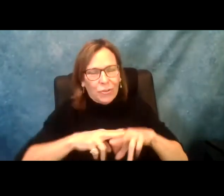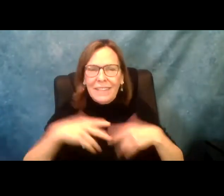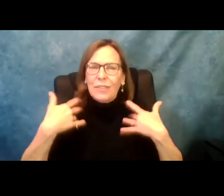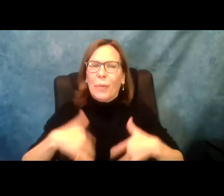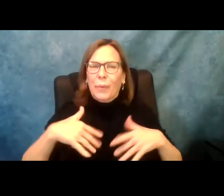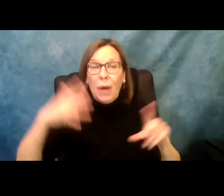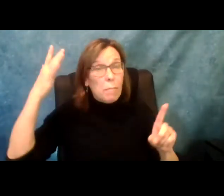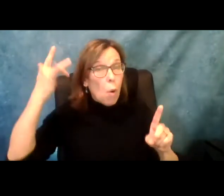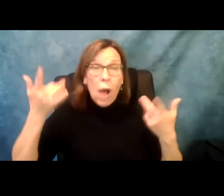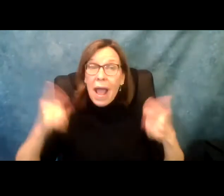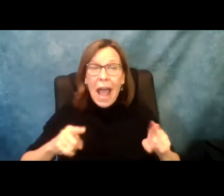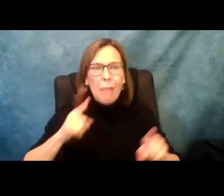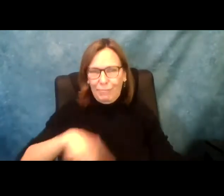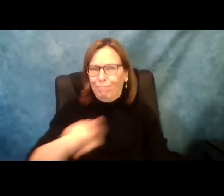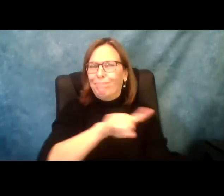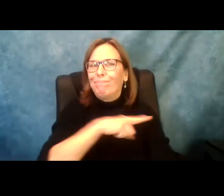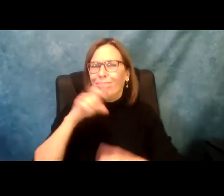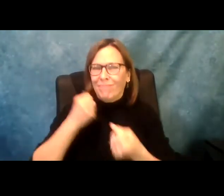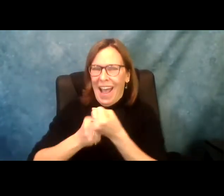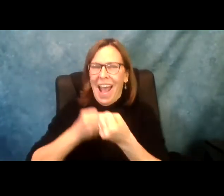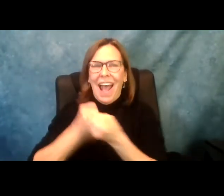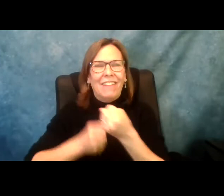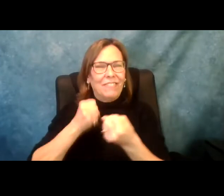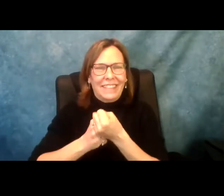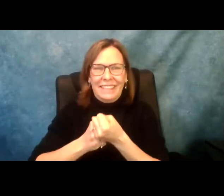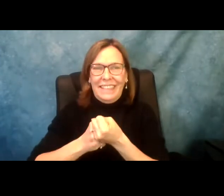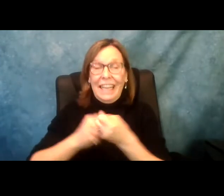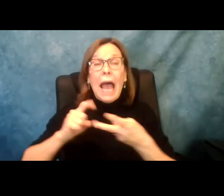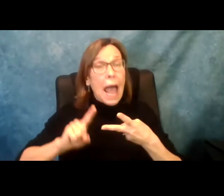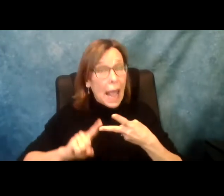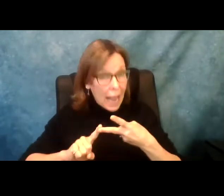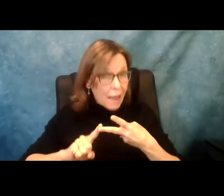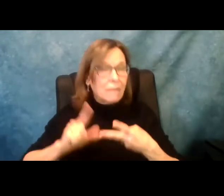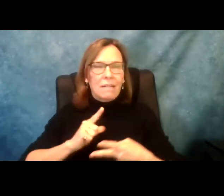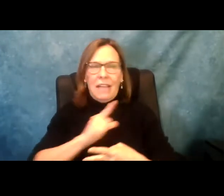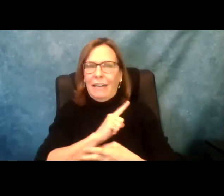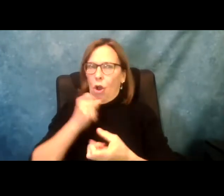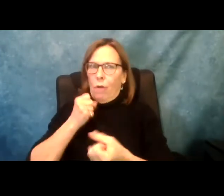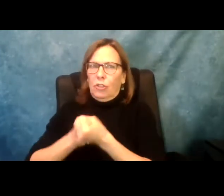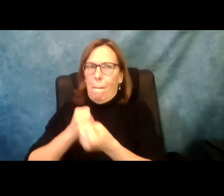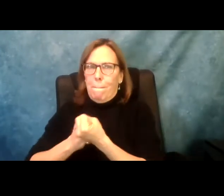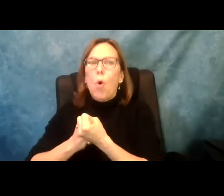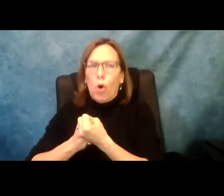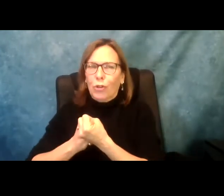is the first time an increase has been proposed for independent living and in t is no doubt from the strong